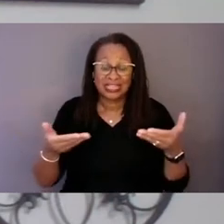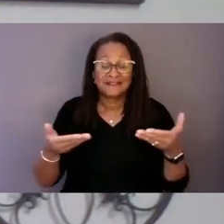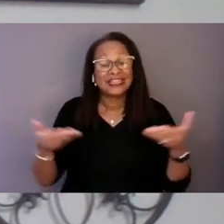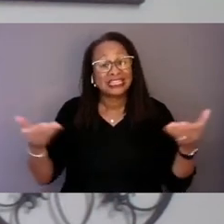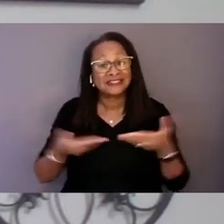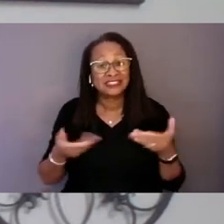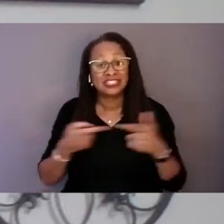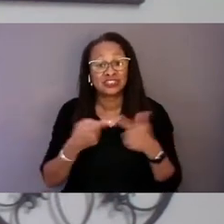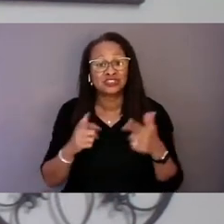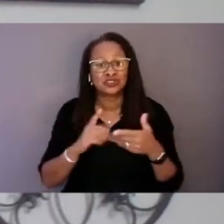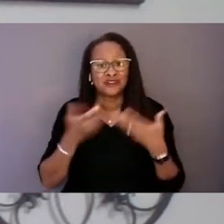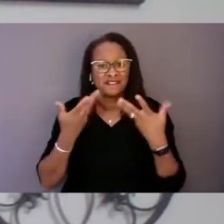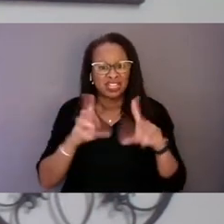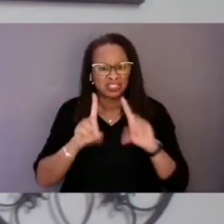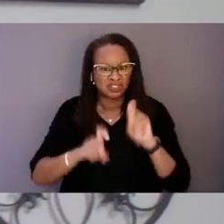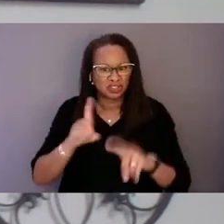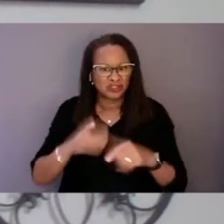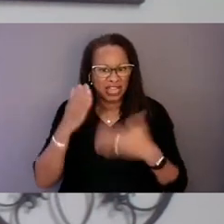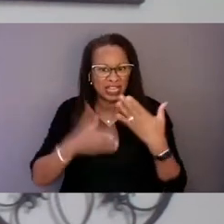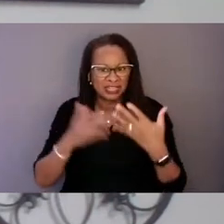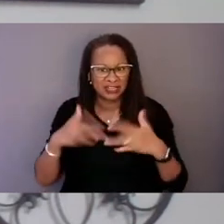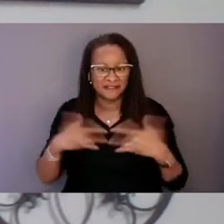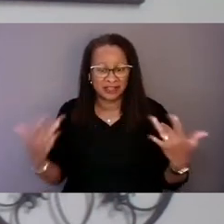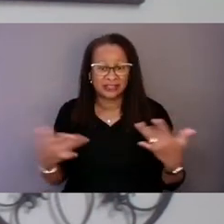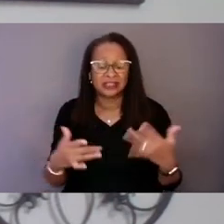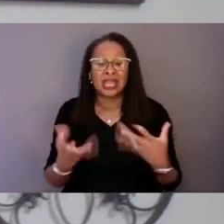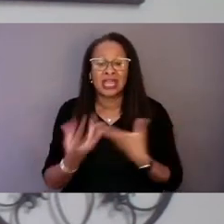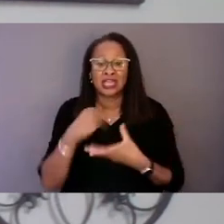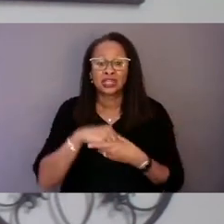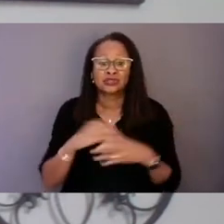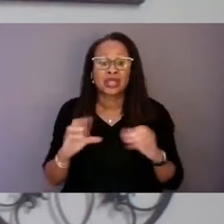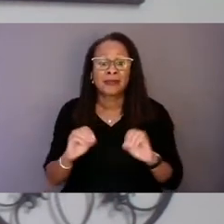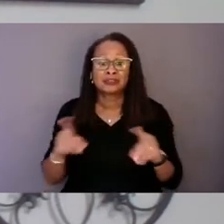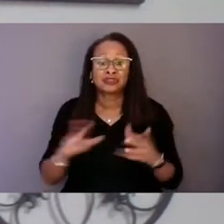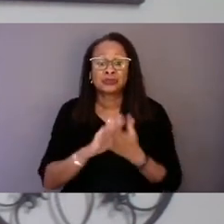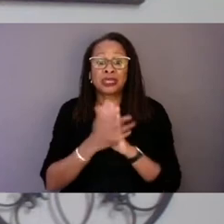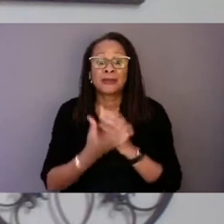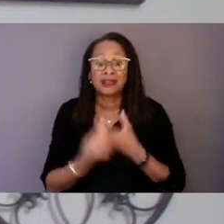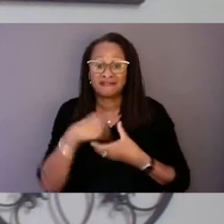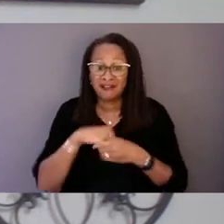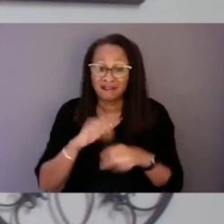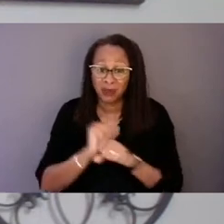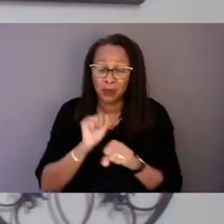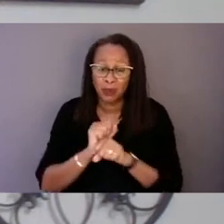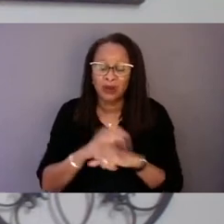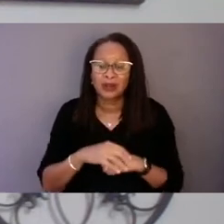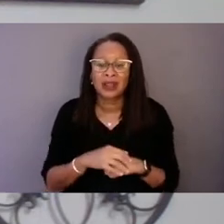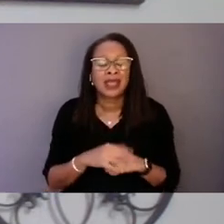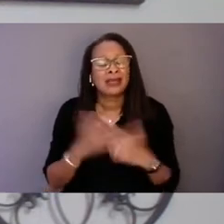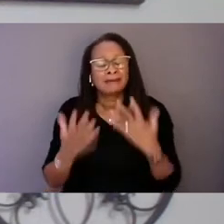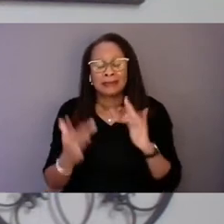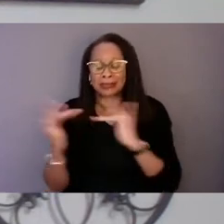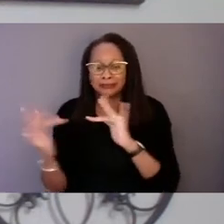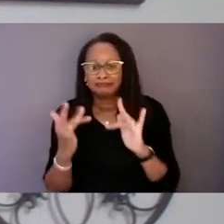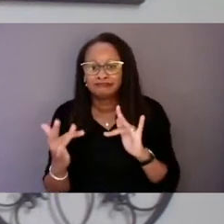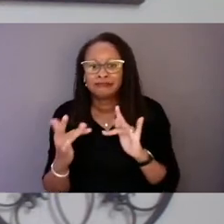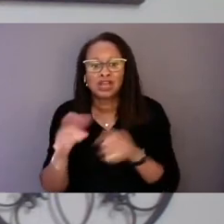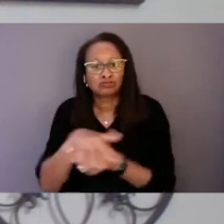which includes an opportunity to become involved in our work. That may be being outreached to participate in a regional convening wherever you're located,